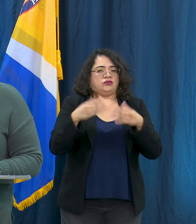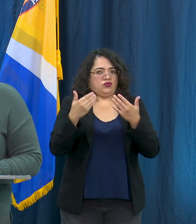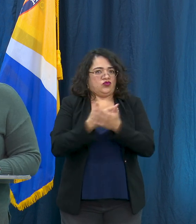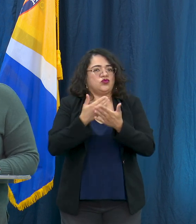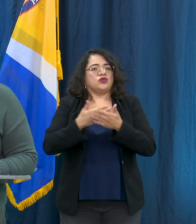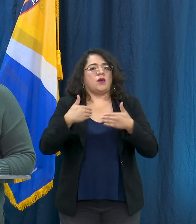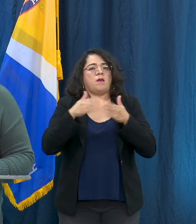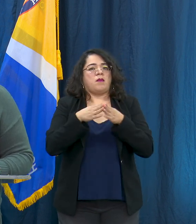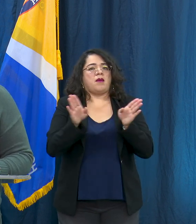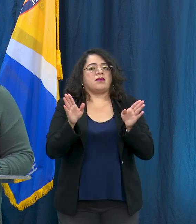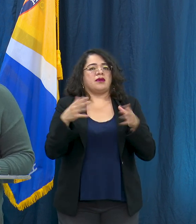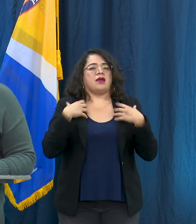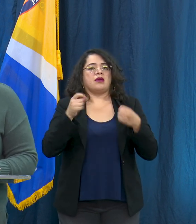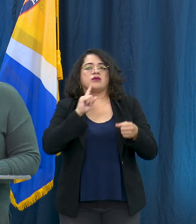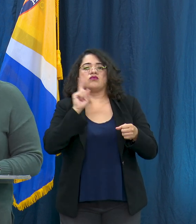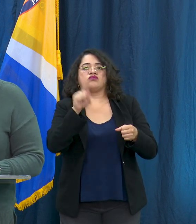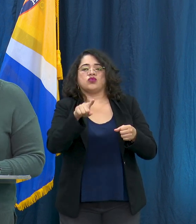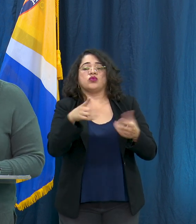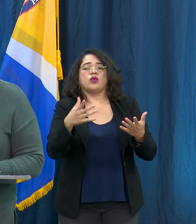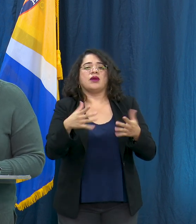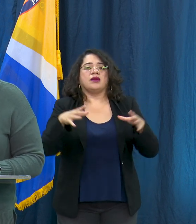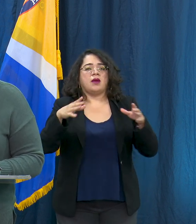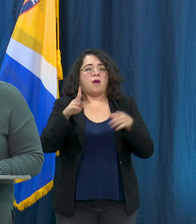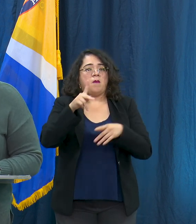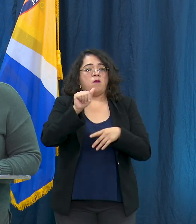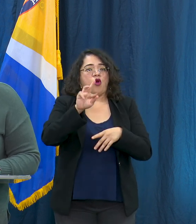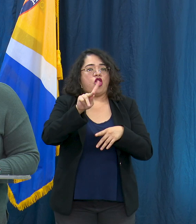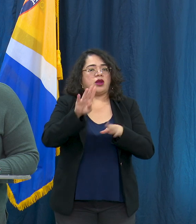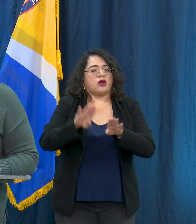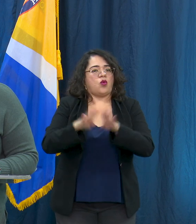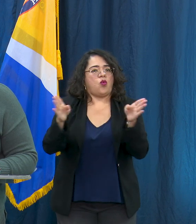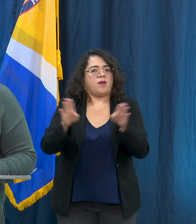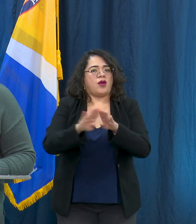y parkas para más actividad a's tengan en cuenta que en estos so solo para